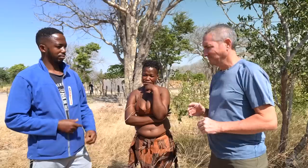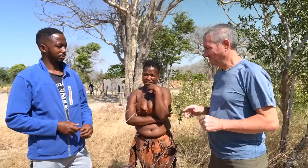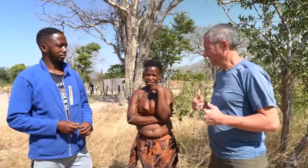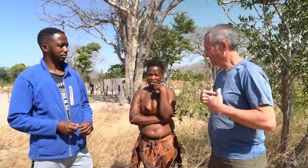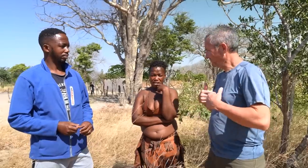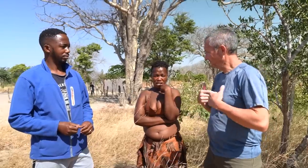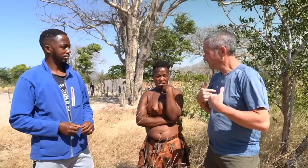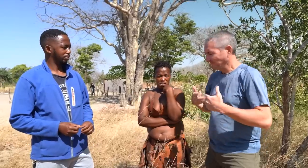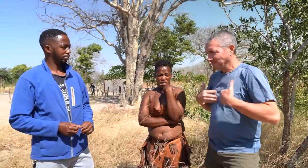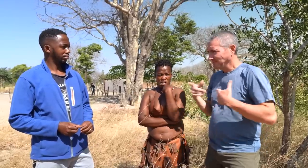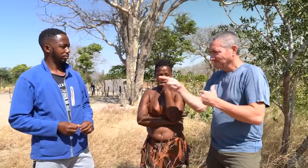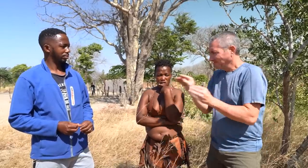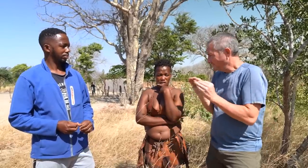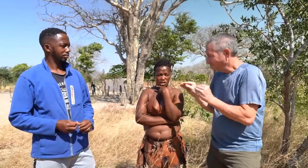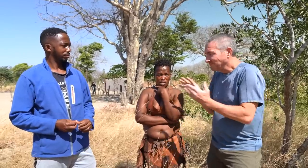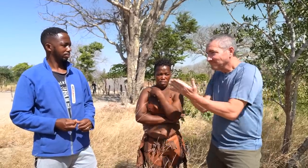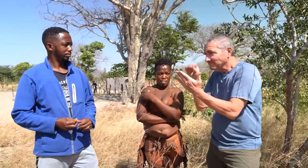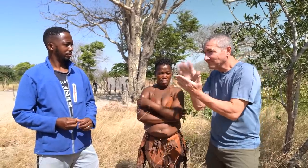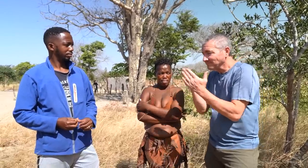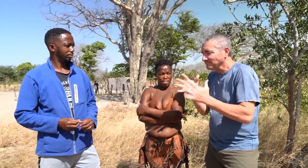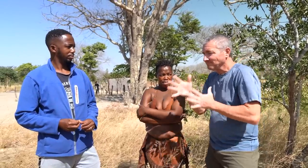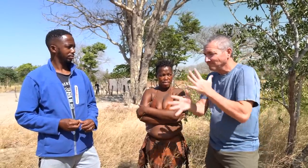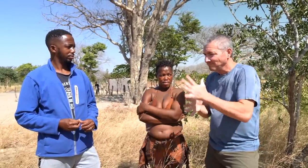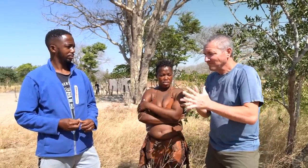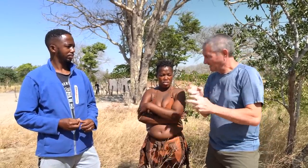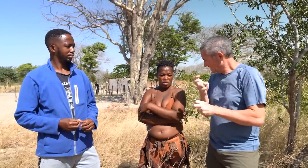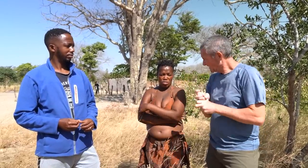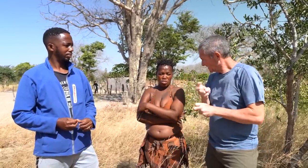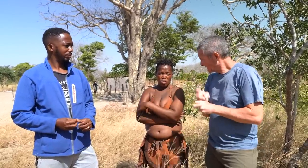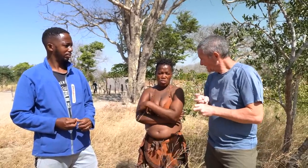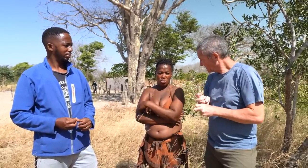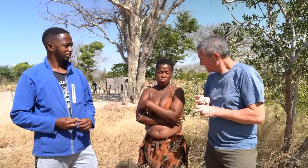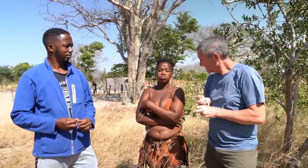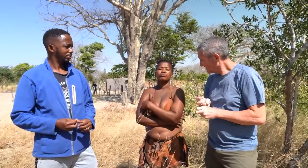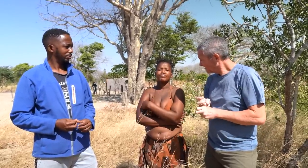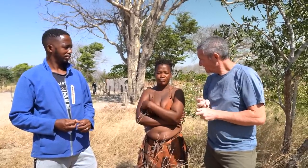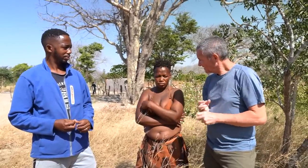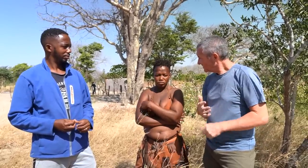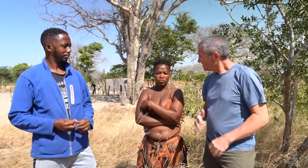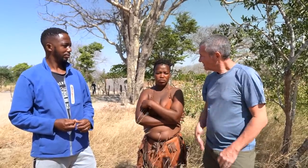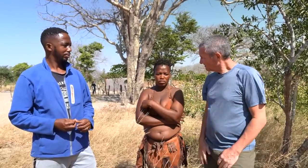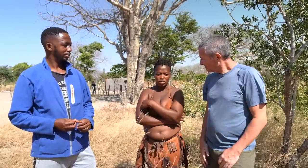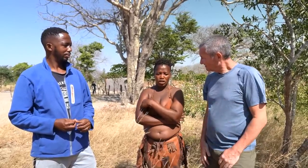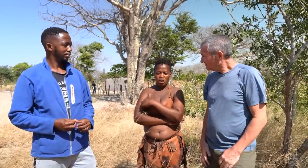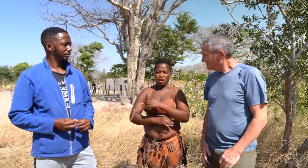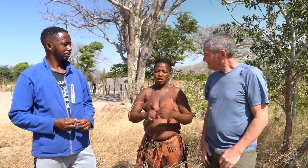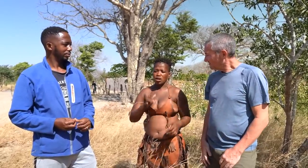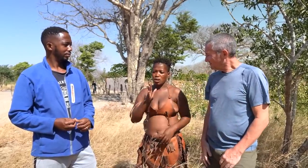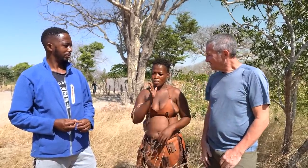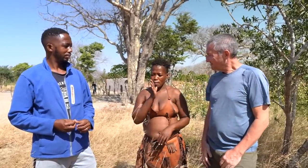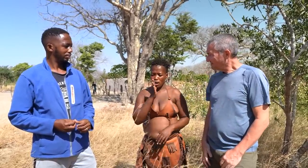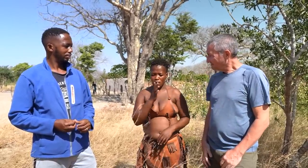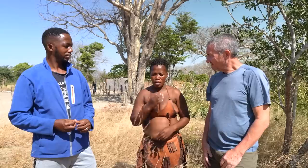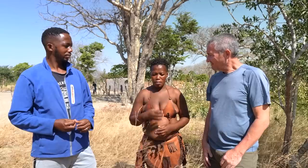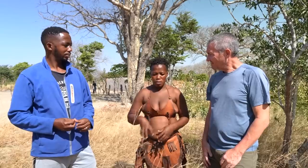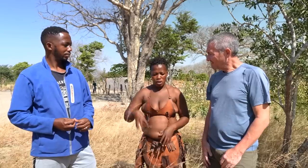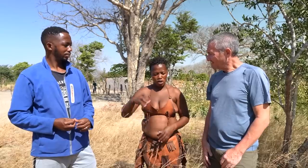I’m happy to learn you went through that. It isn’t easy though, right? - Yes. While hearing children my age went to school,